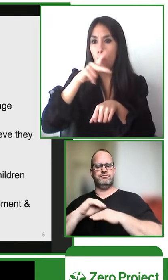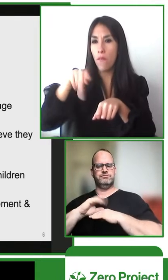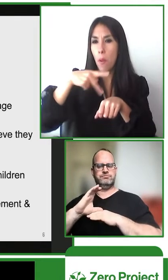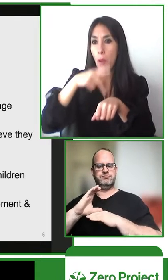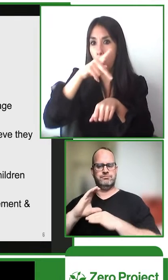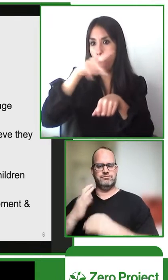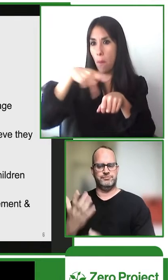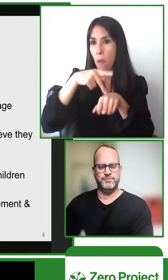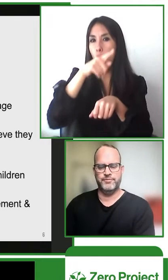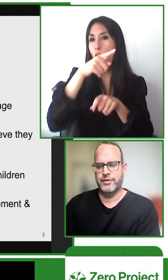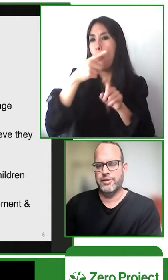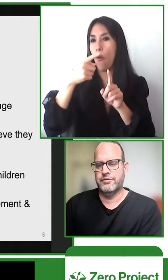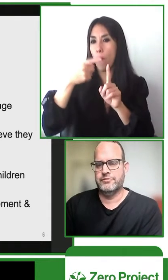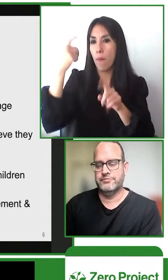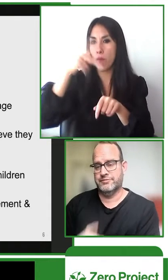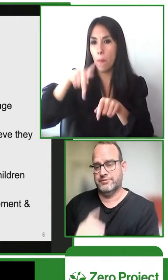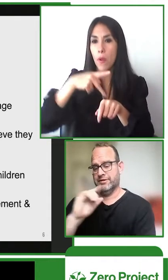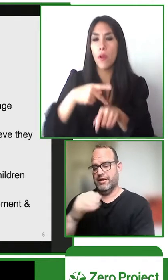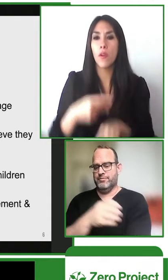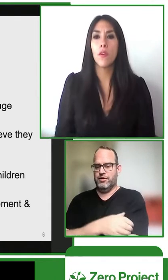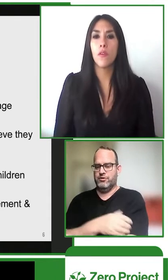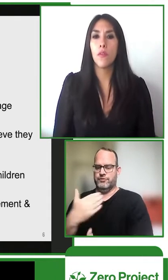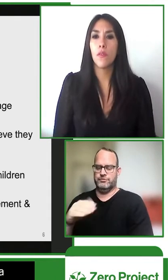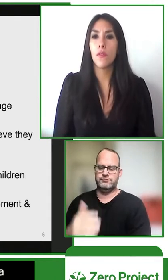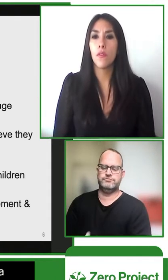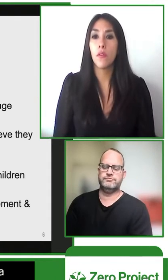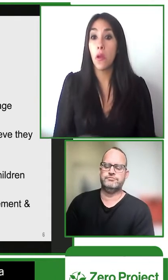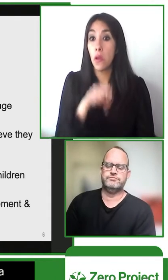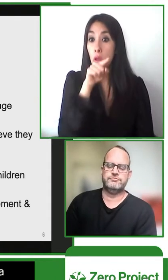people with similar experiences and it really increased herself and